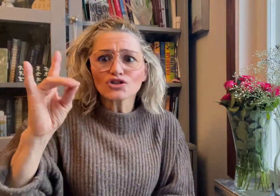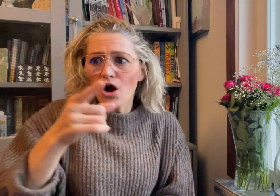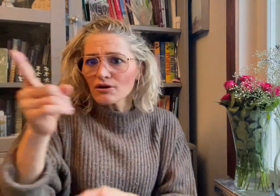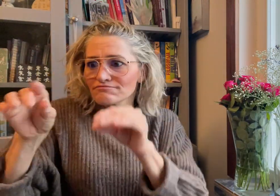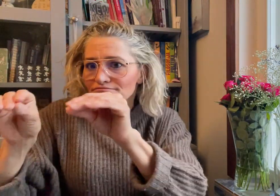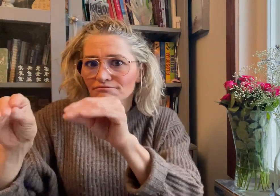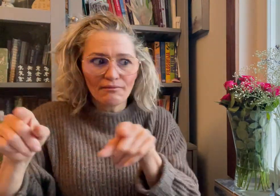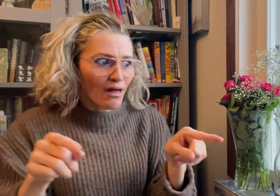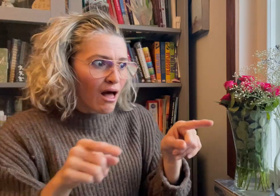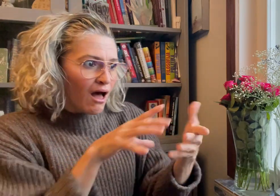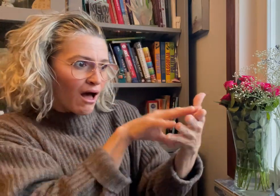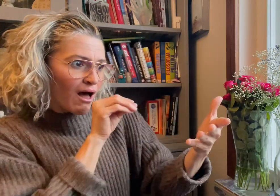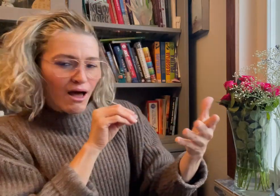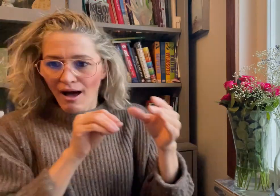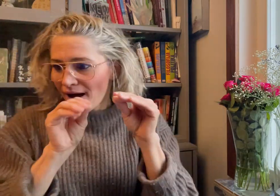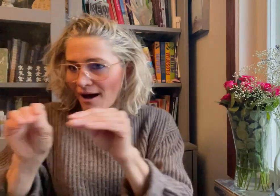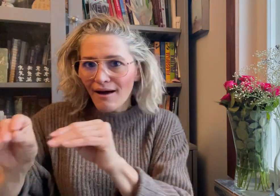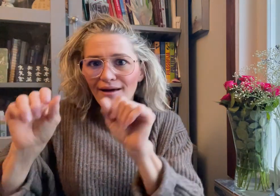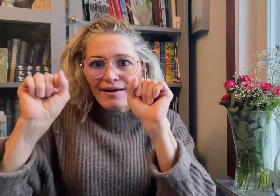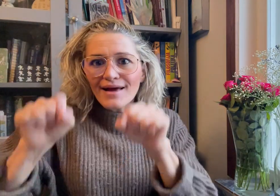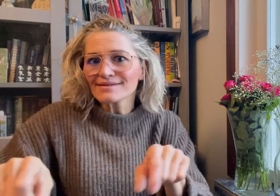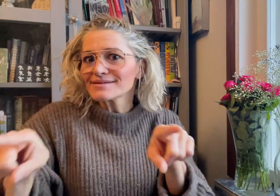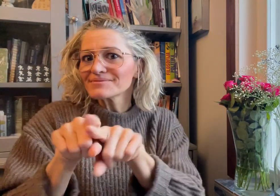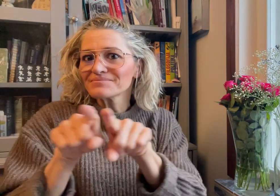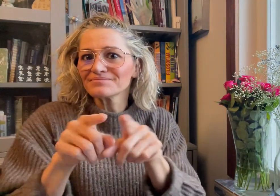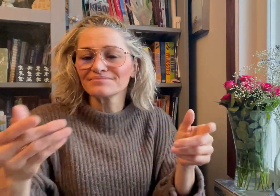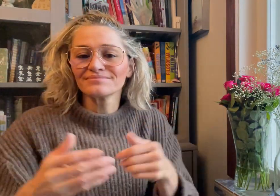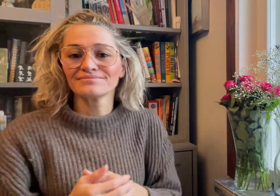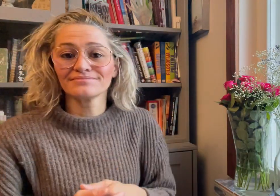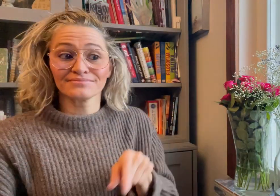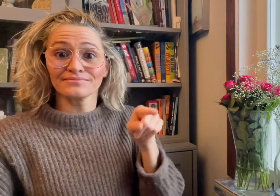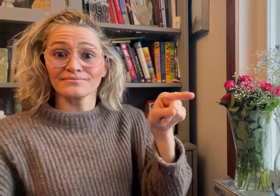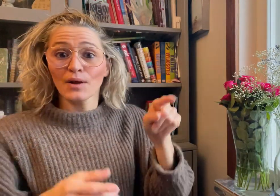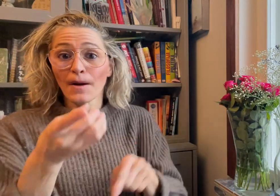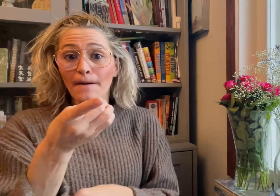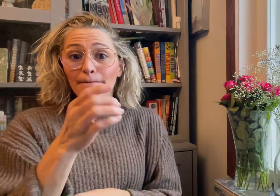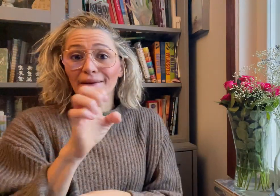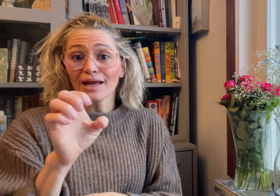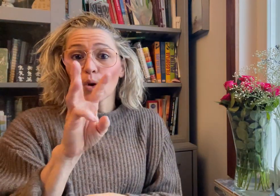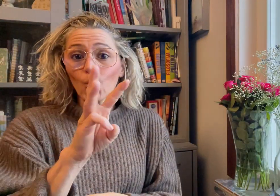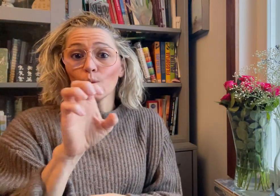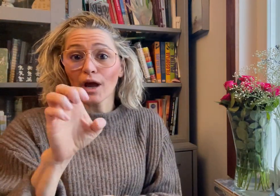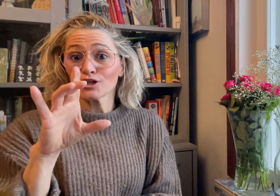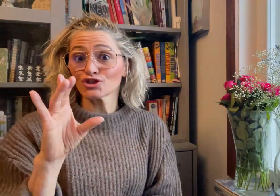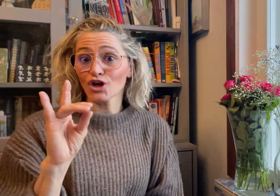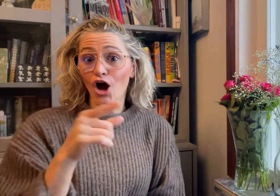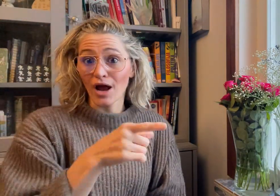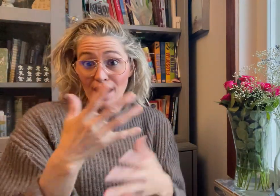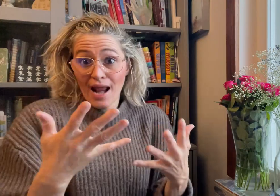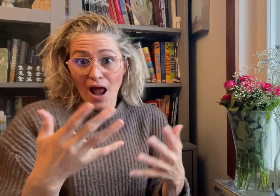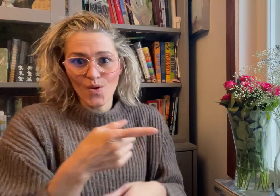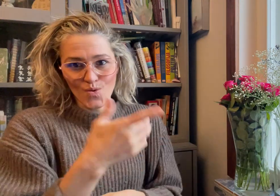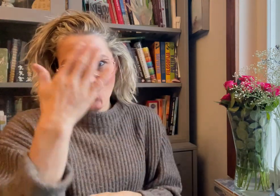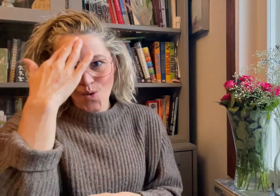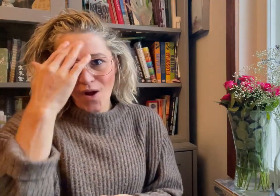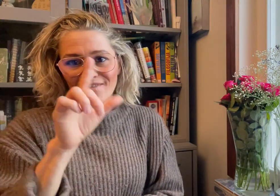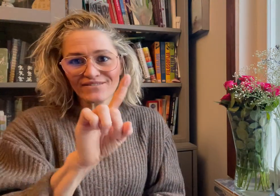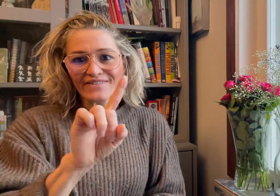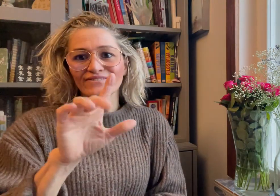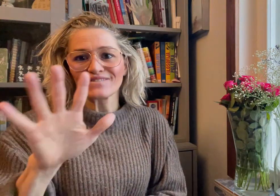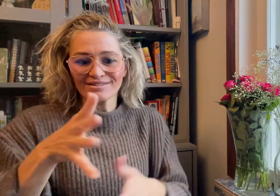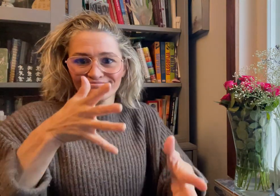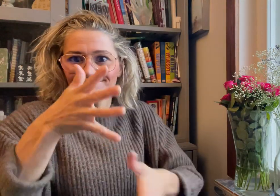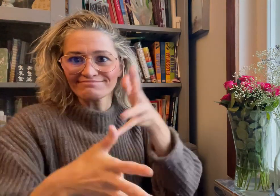capable of doing with your Deaf dog." PeeWee now knows